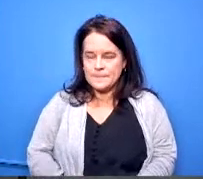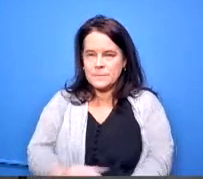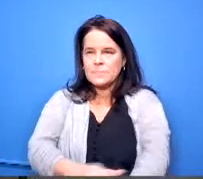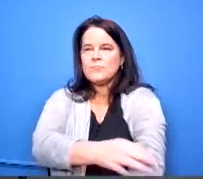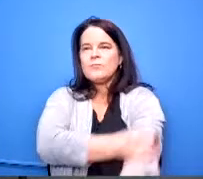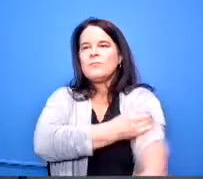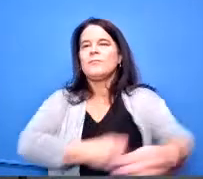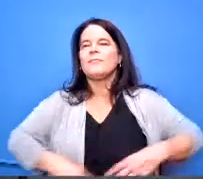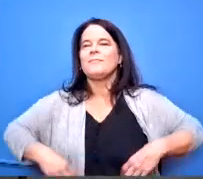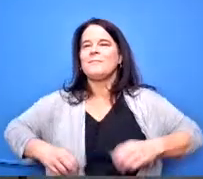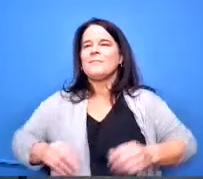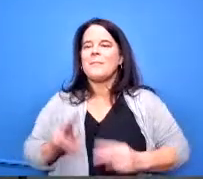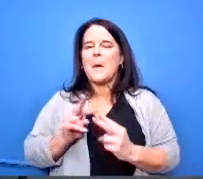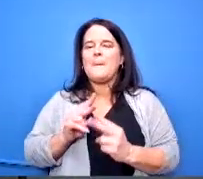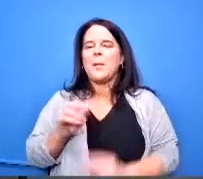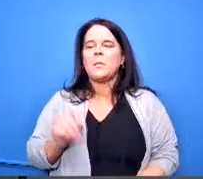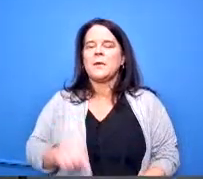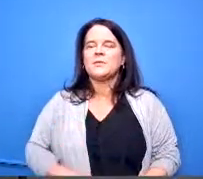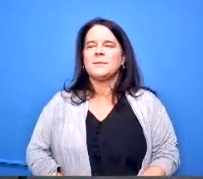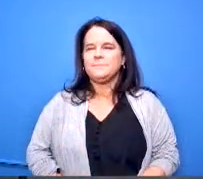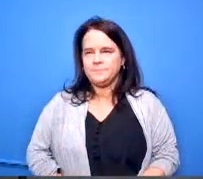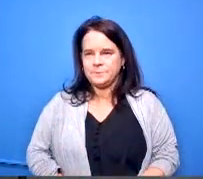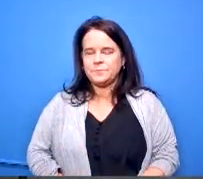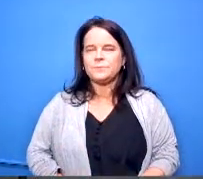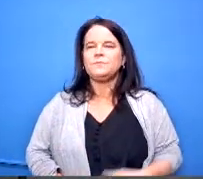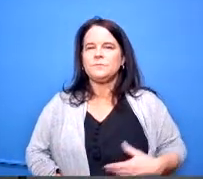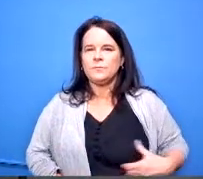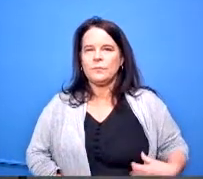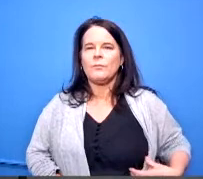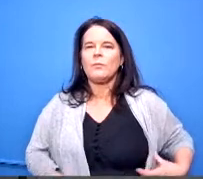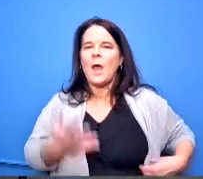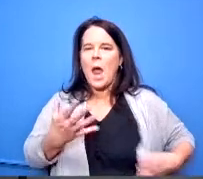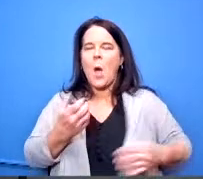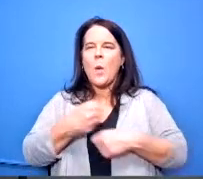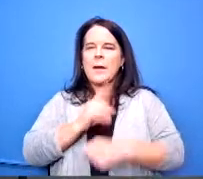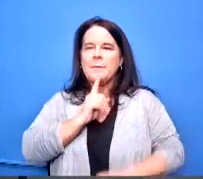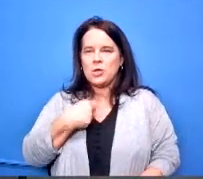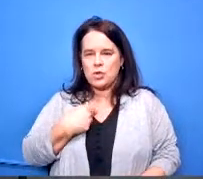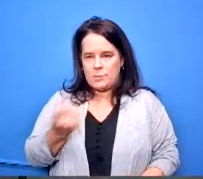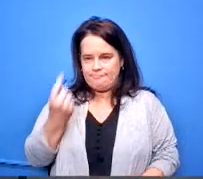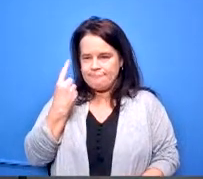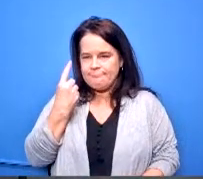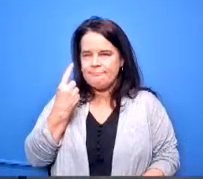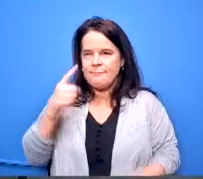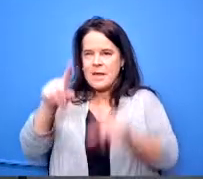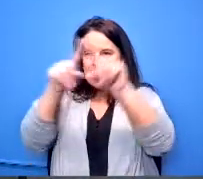got a couple questions for you so i want to make sure i understand slide five which is